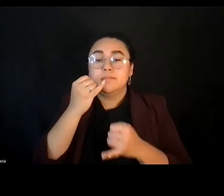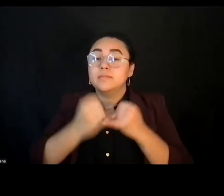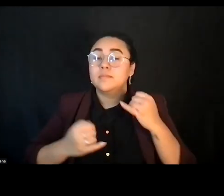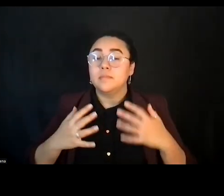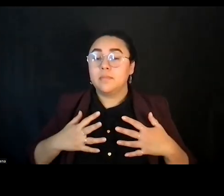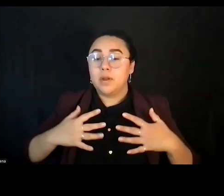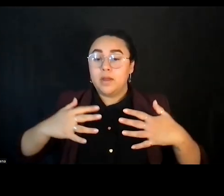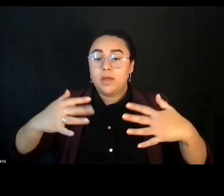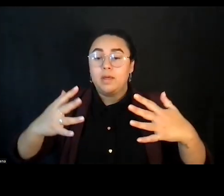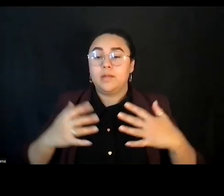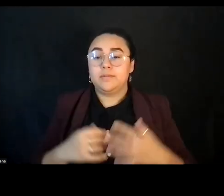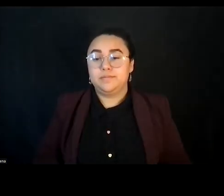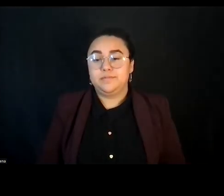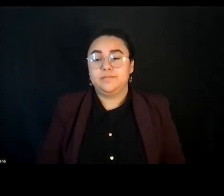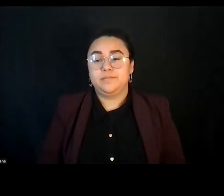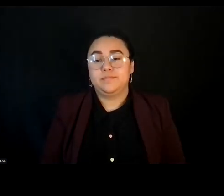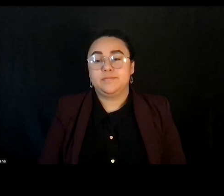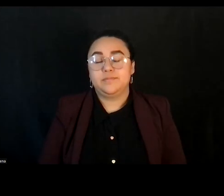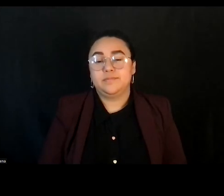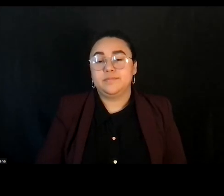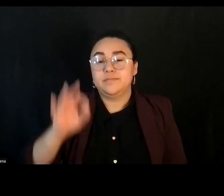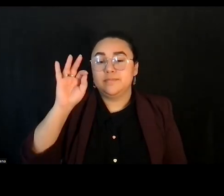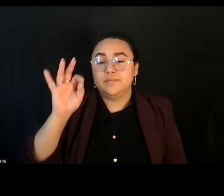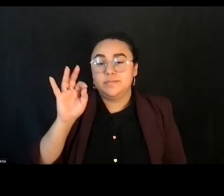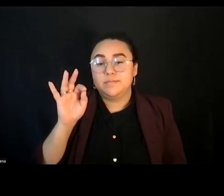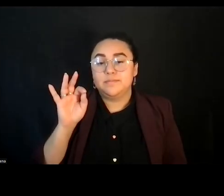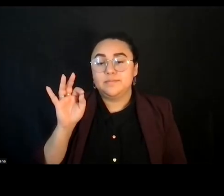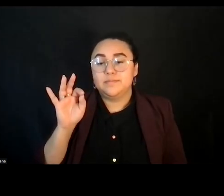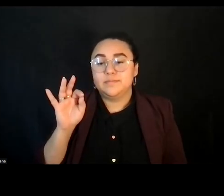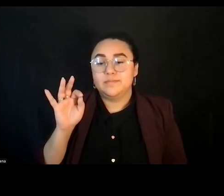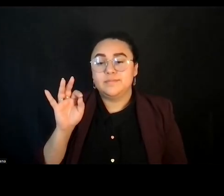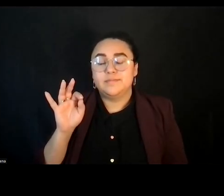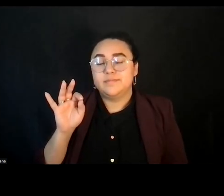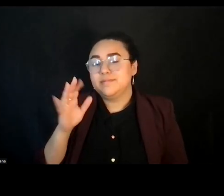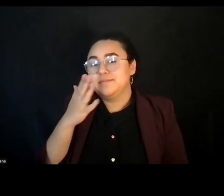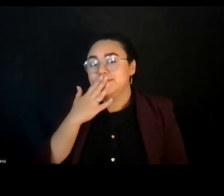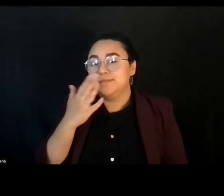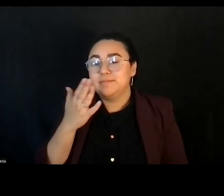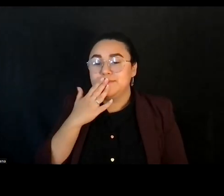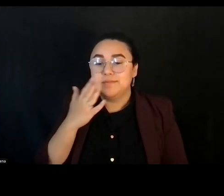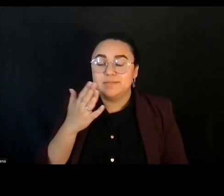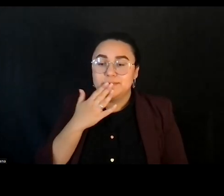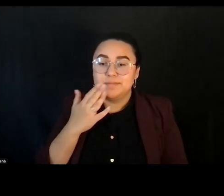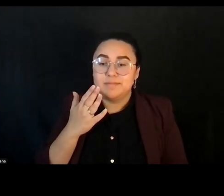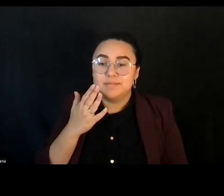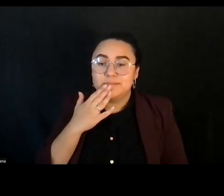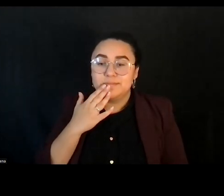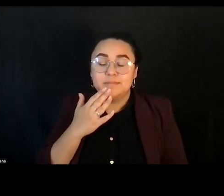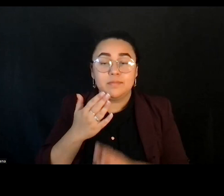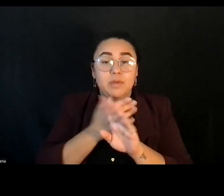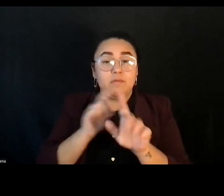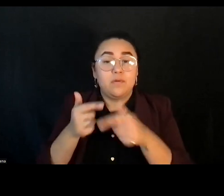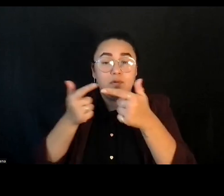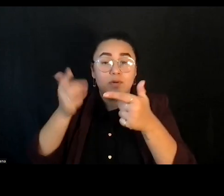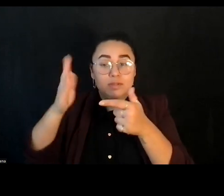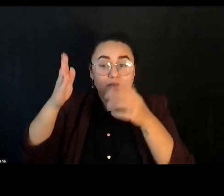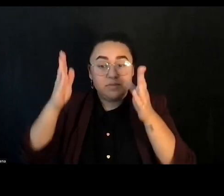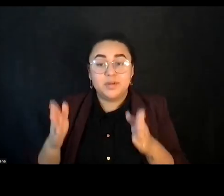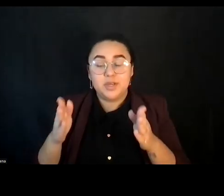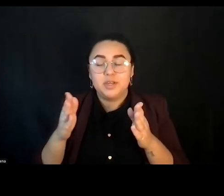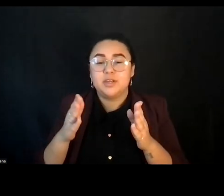All right, before we give it to our speakers, I just want to read a little bit about them.